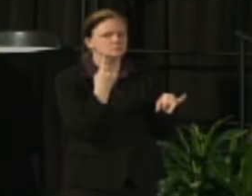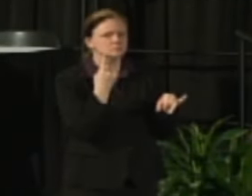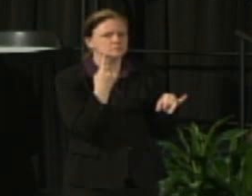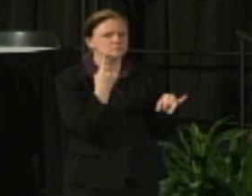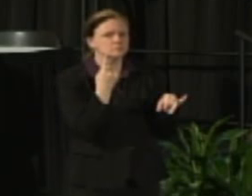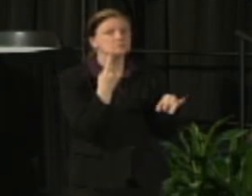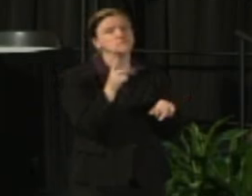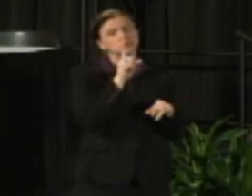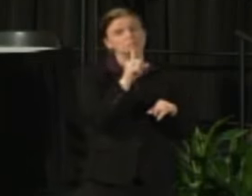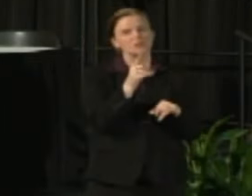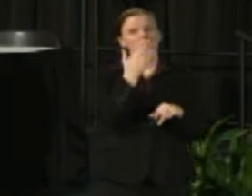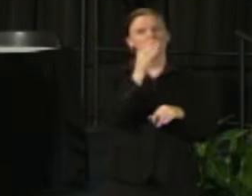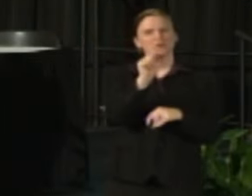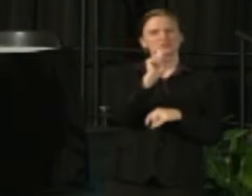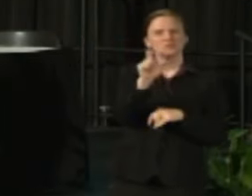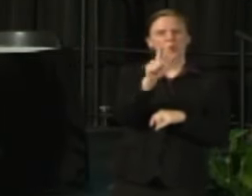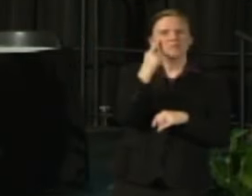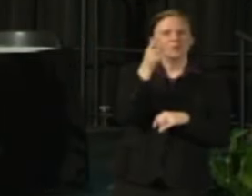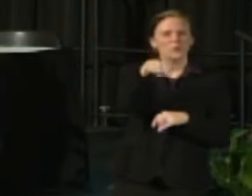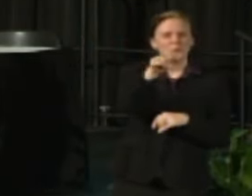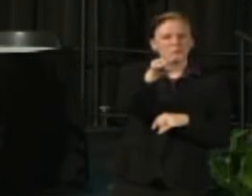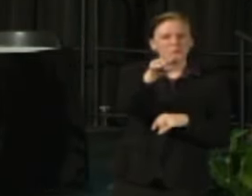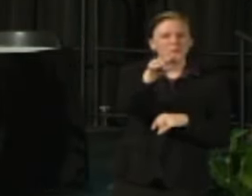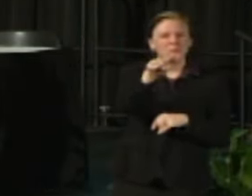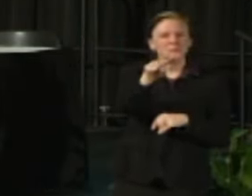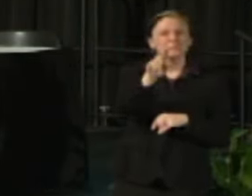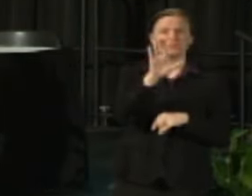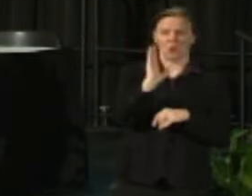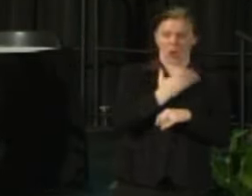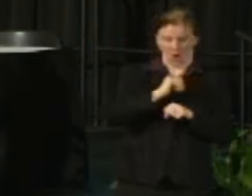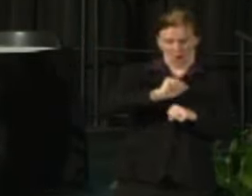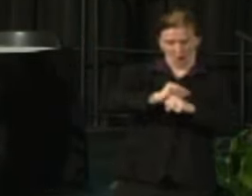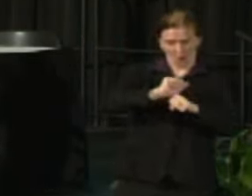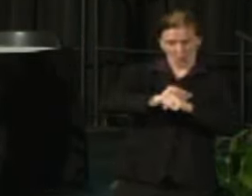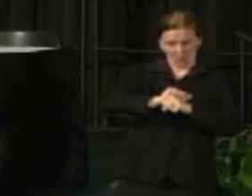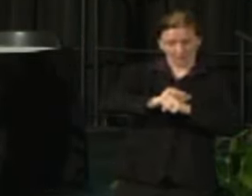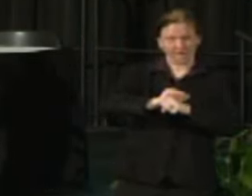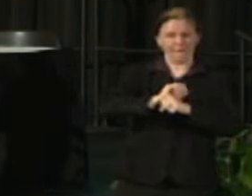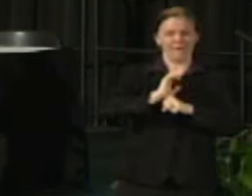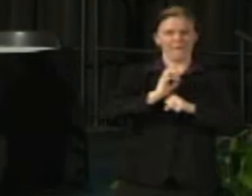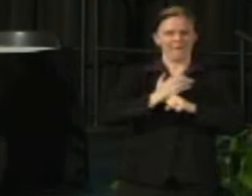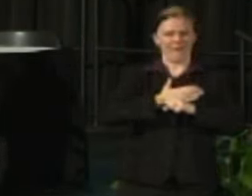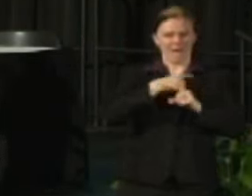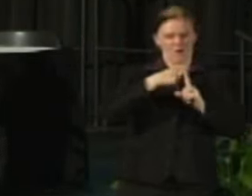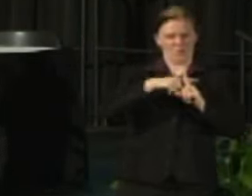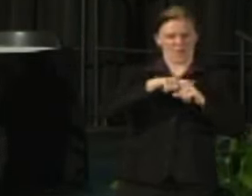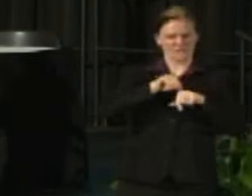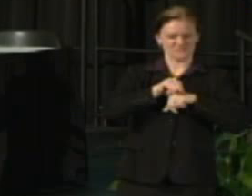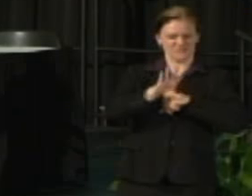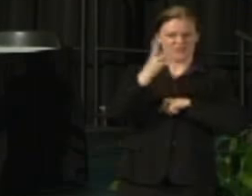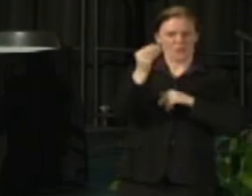to go ahead and promote the work that we do at the institution on a regular basis.